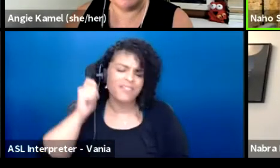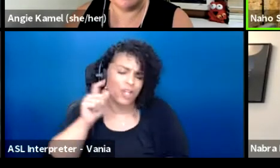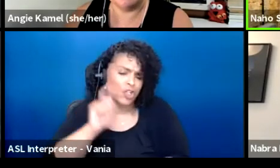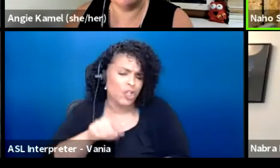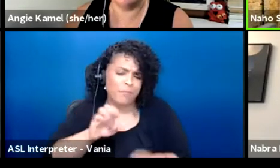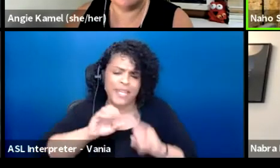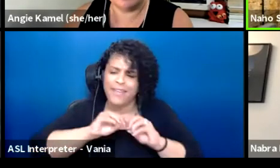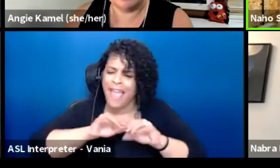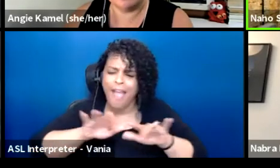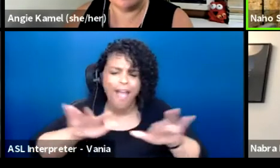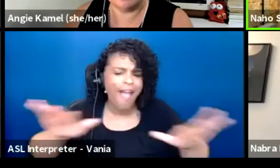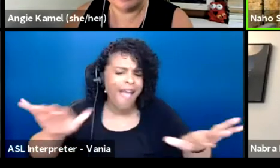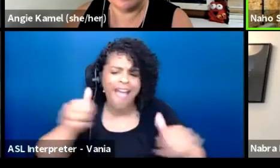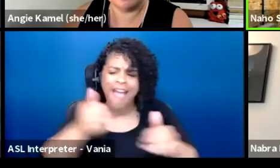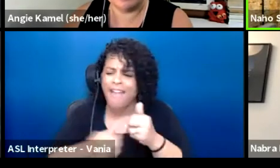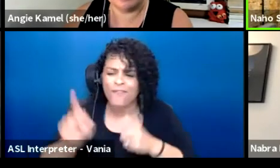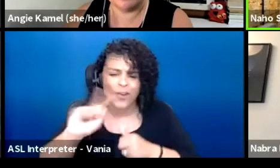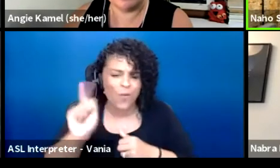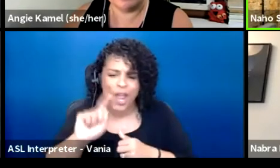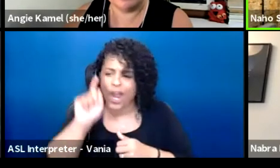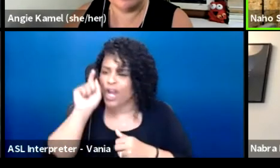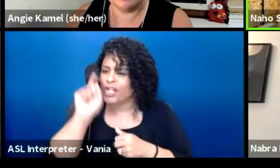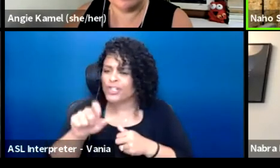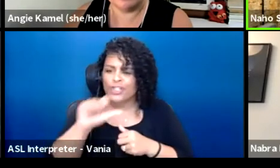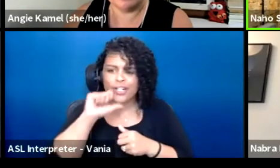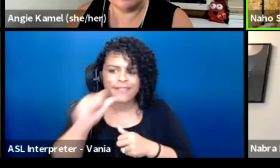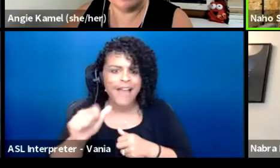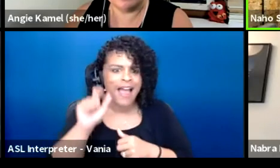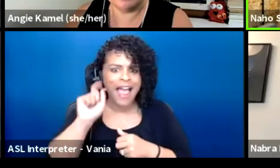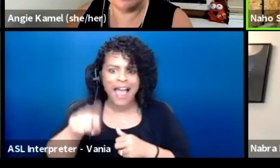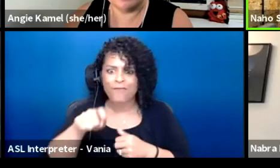They shouldn't have to pay to go see things